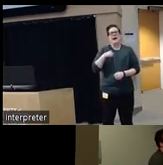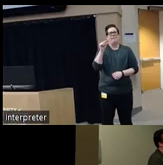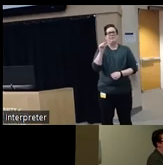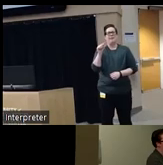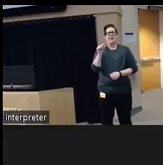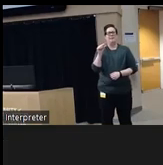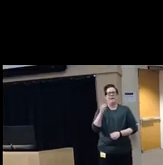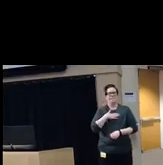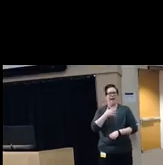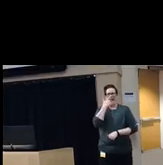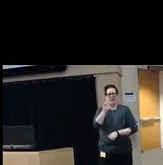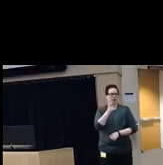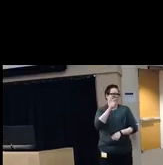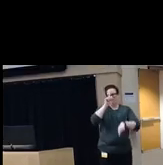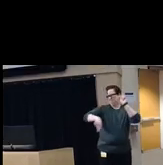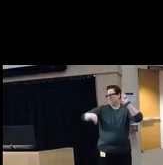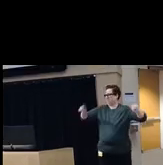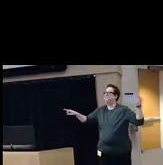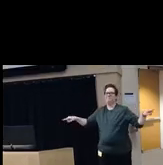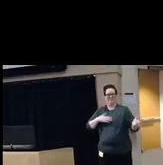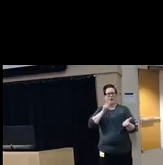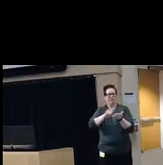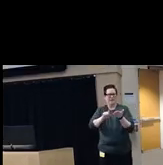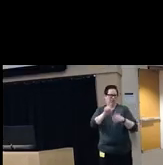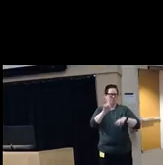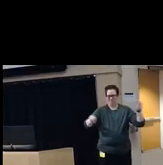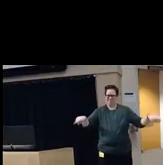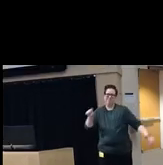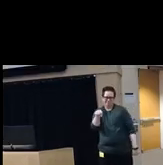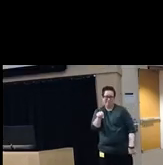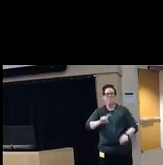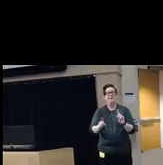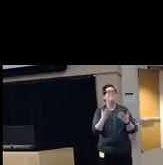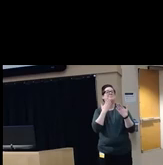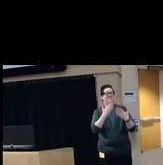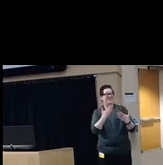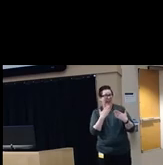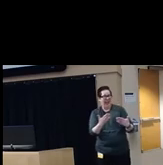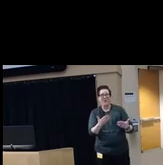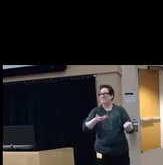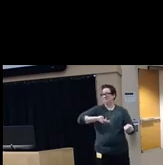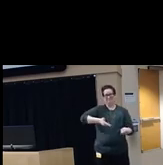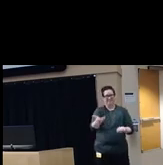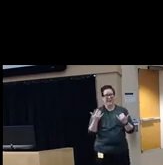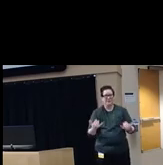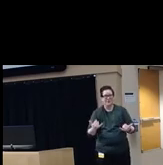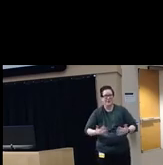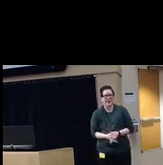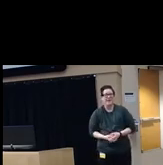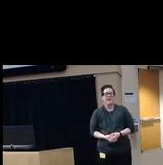um as far as my research interest um but uh thank you for for having me today um this um